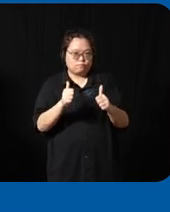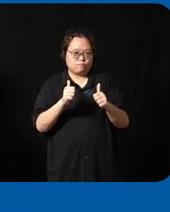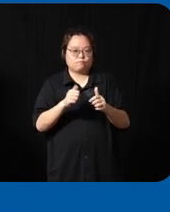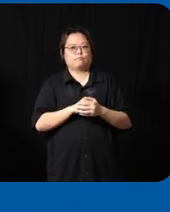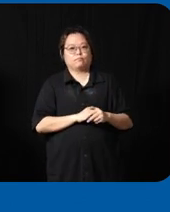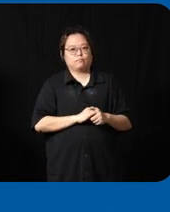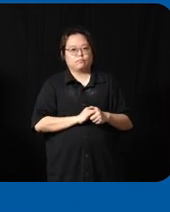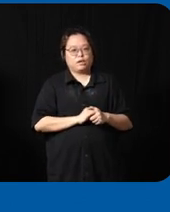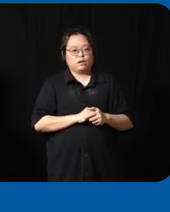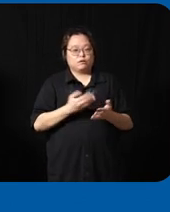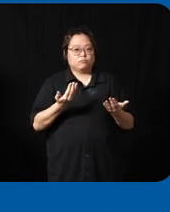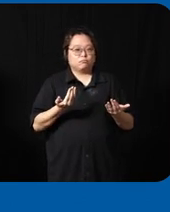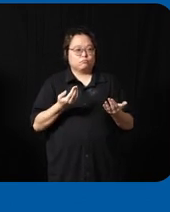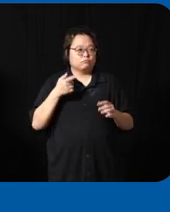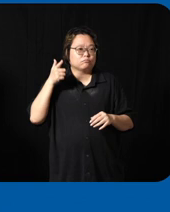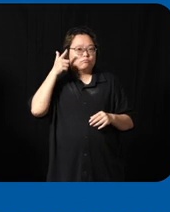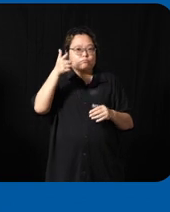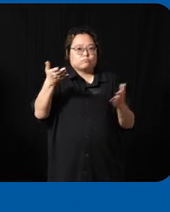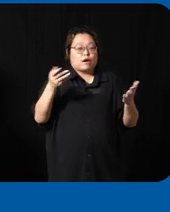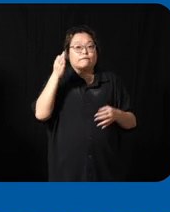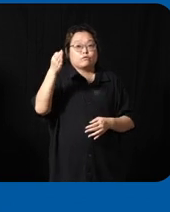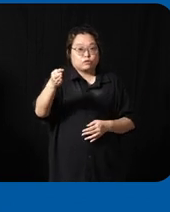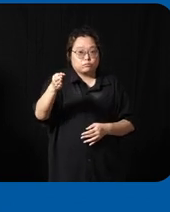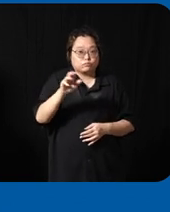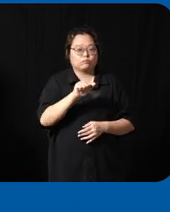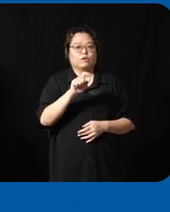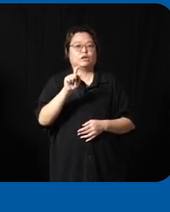what we are looking forward to is really about building the at professional and Community Network